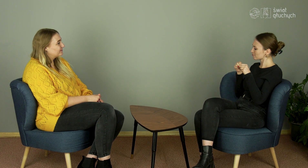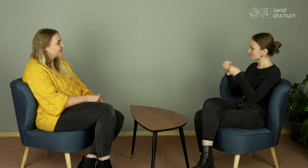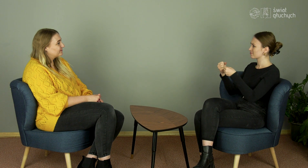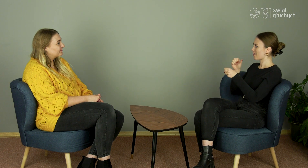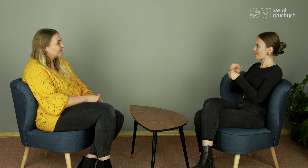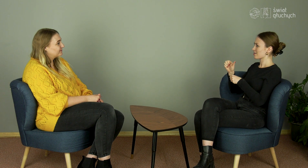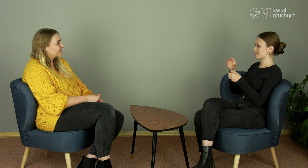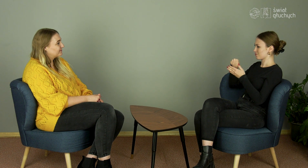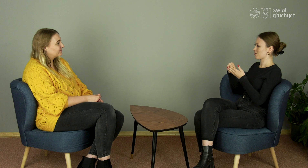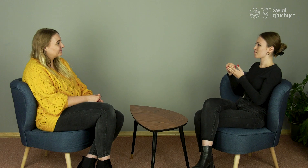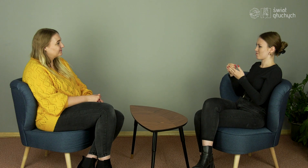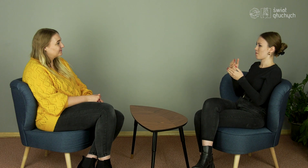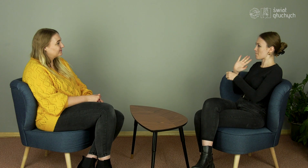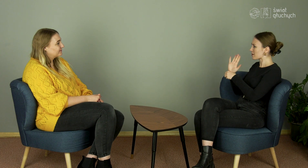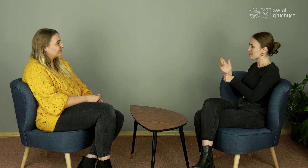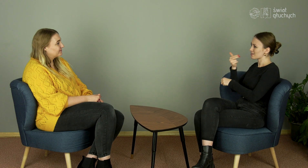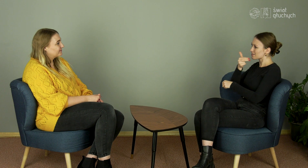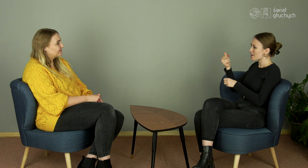That you are a very active person in the business.